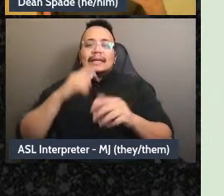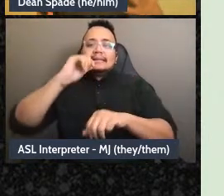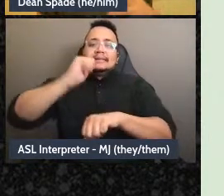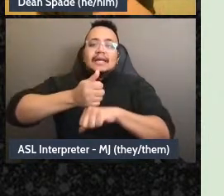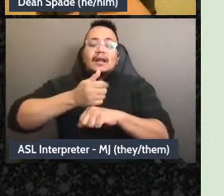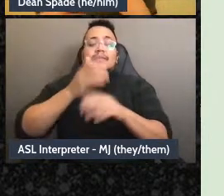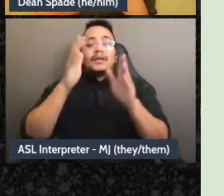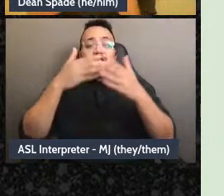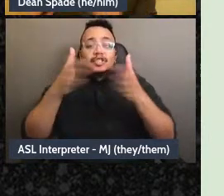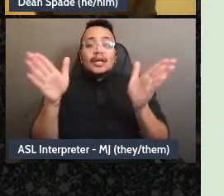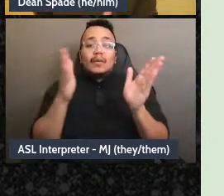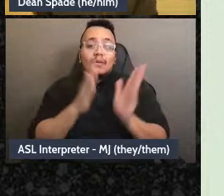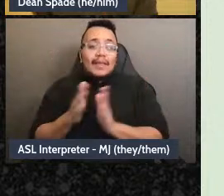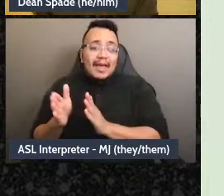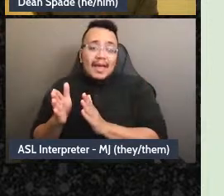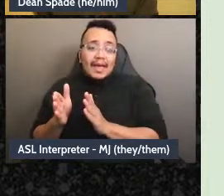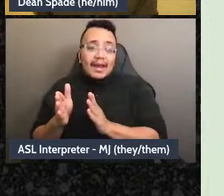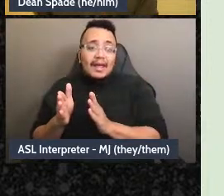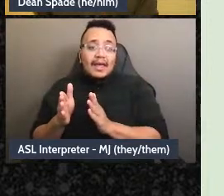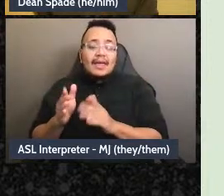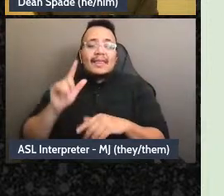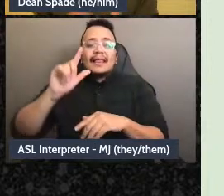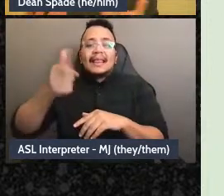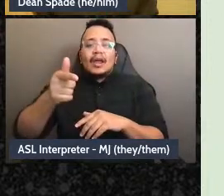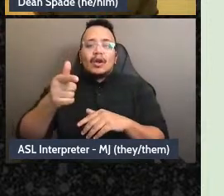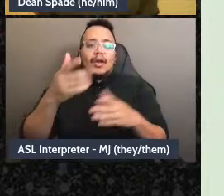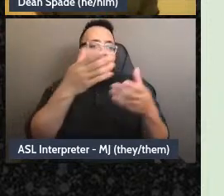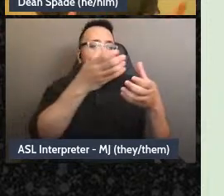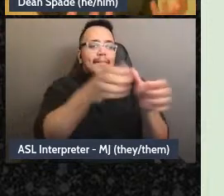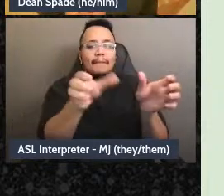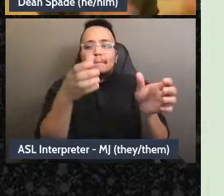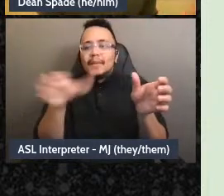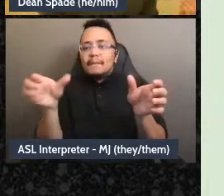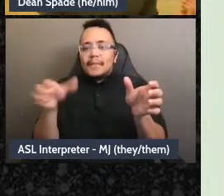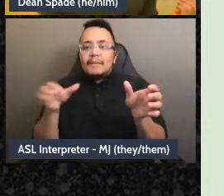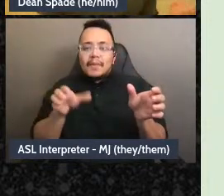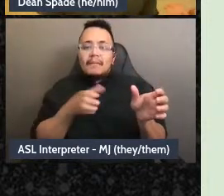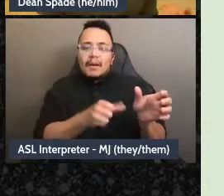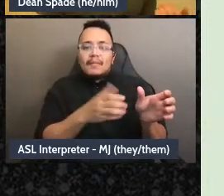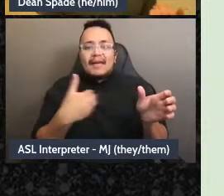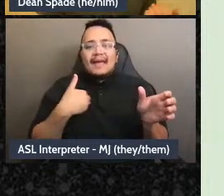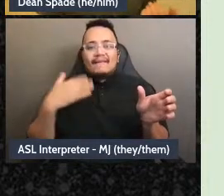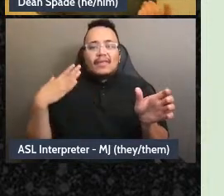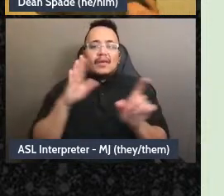and then there can be specific teams that implement the parts of it that they're good at” So